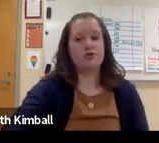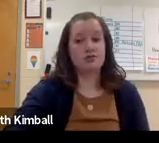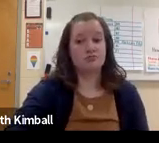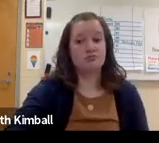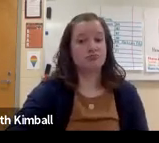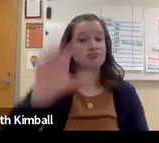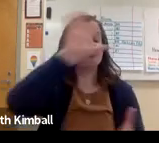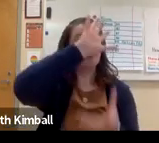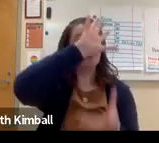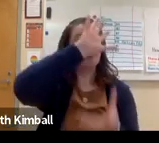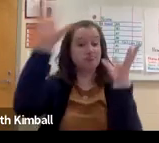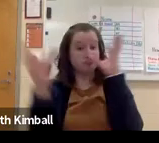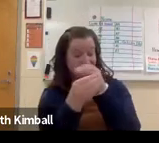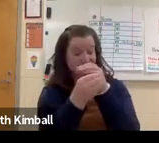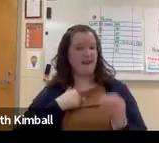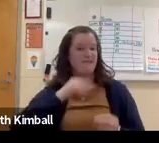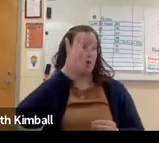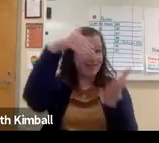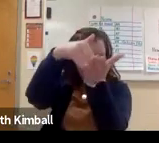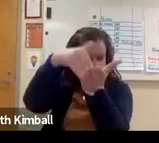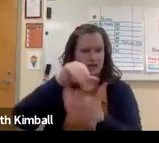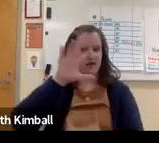So I chose Indiana, because that's where I'm from.